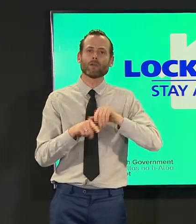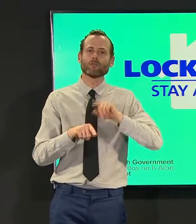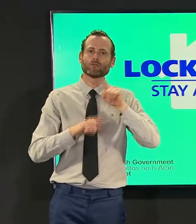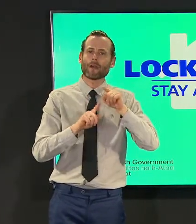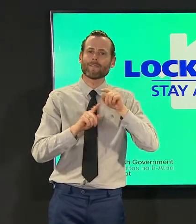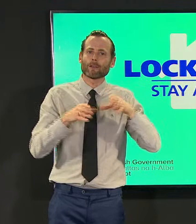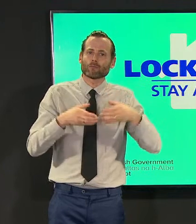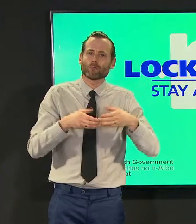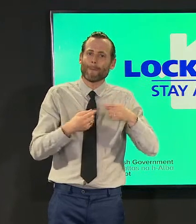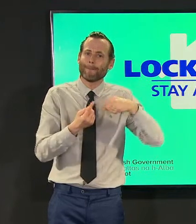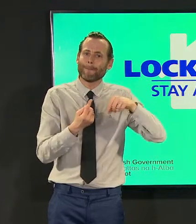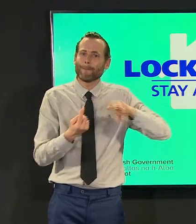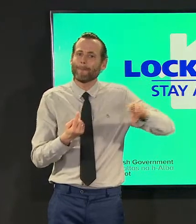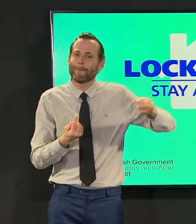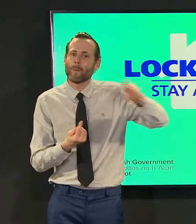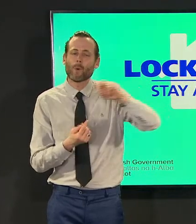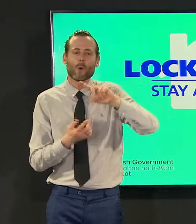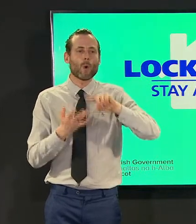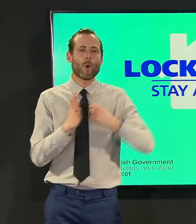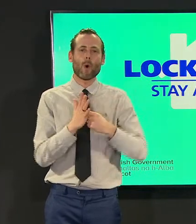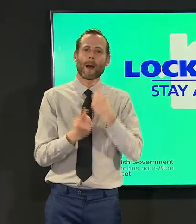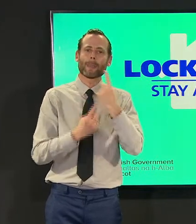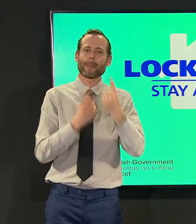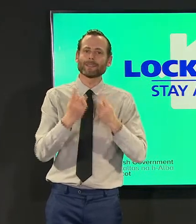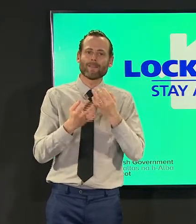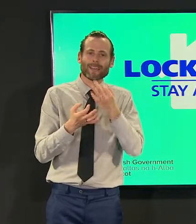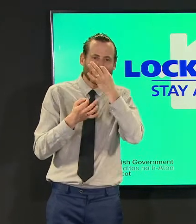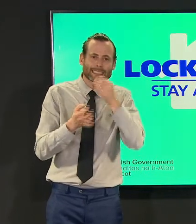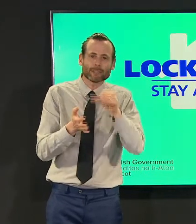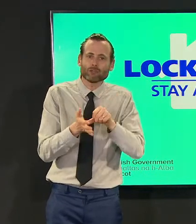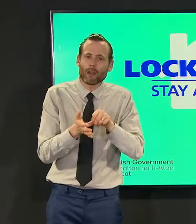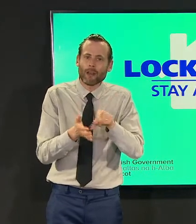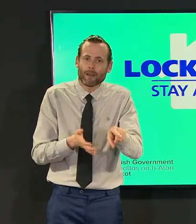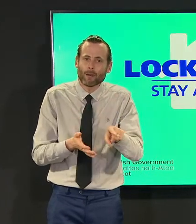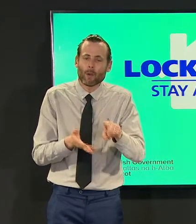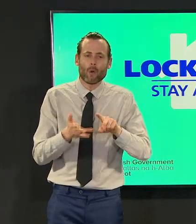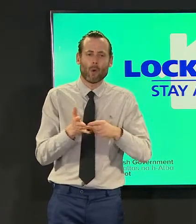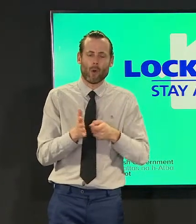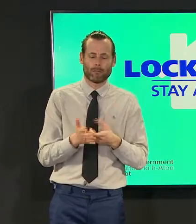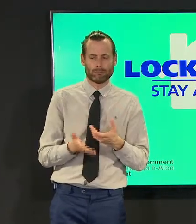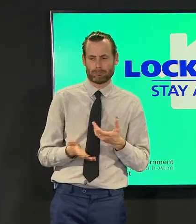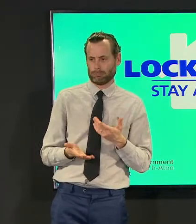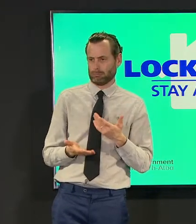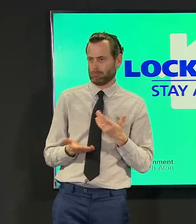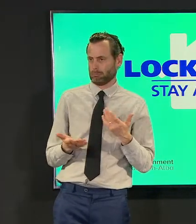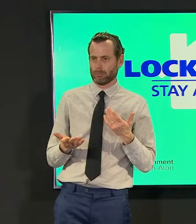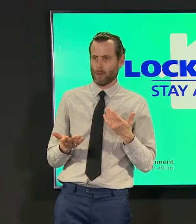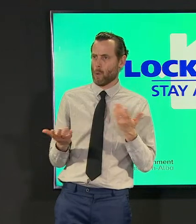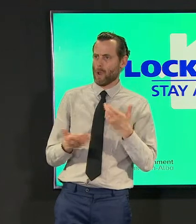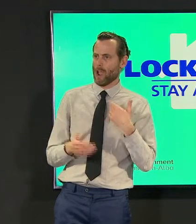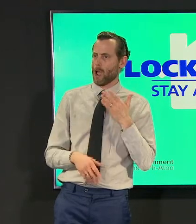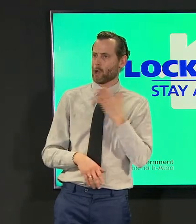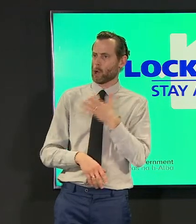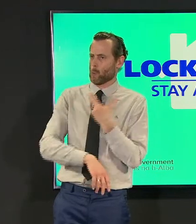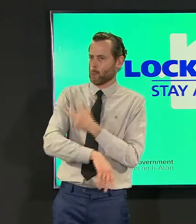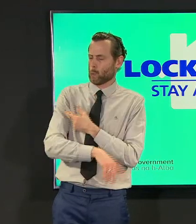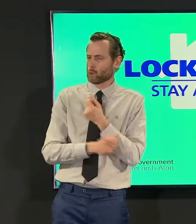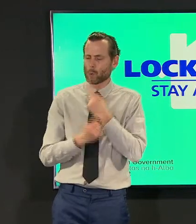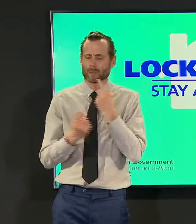addiction issues um who are not going to find it as easy to turn up at the vaccination clinic at